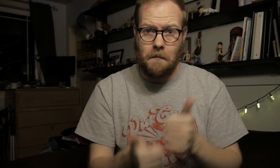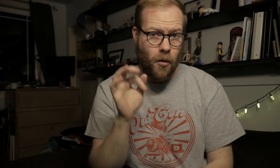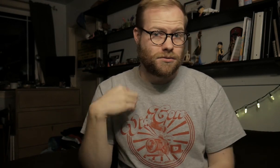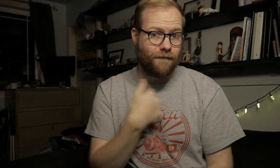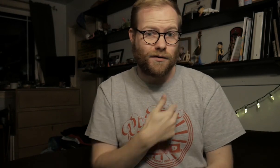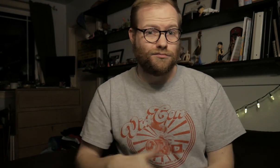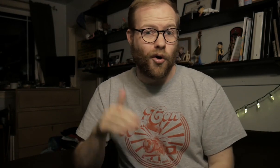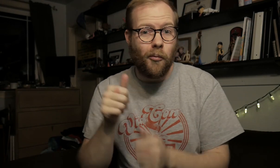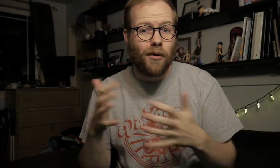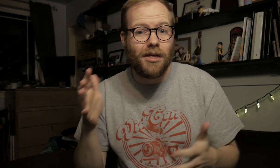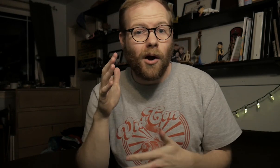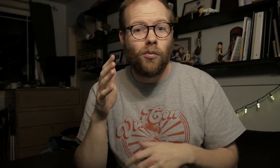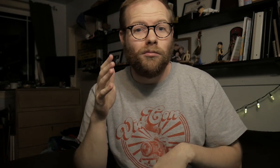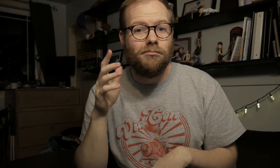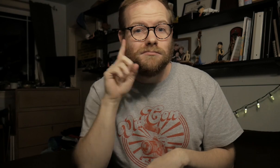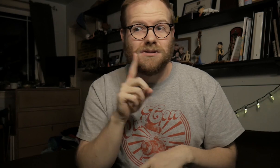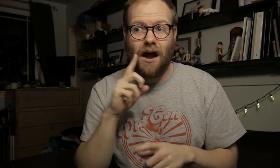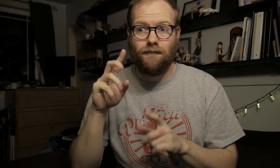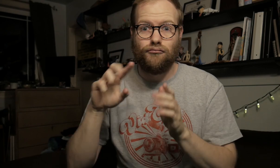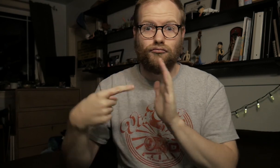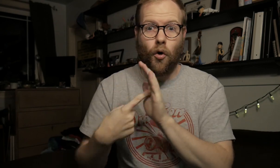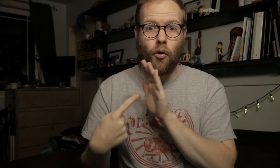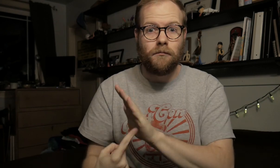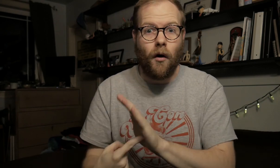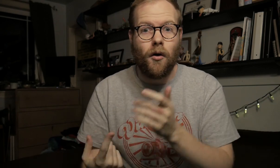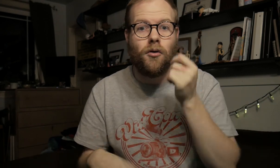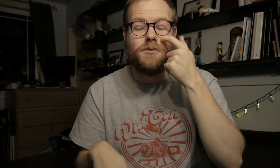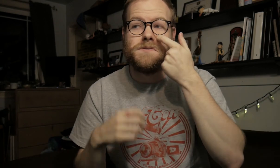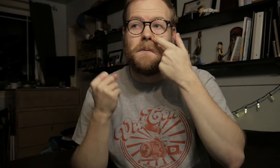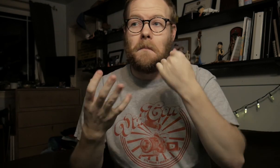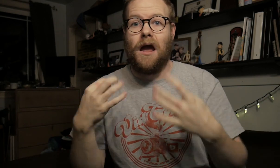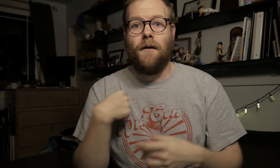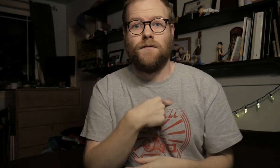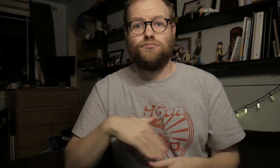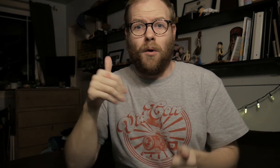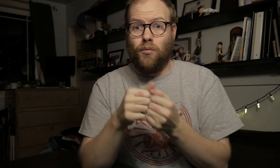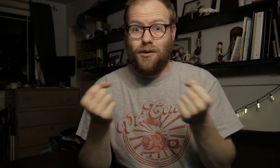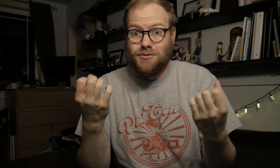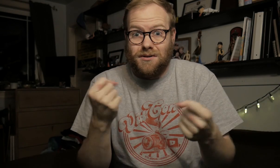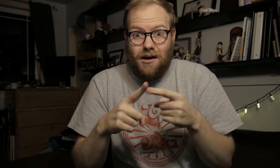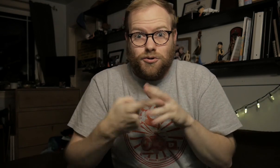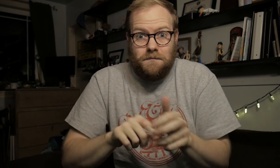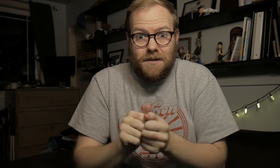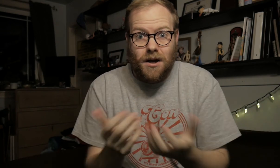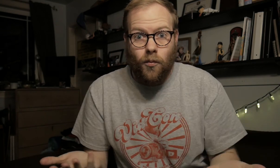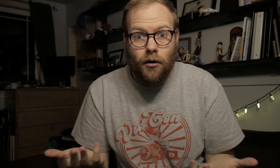Most of us grew up without deaf role models. Many of us grew up without sign to begin with.